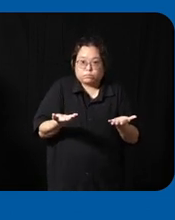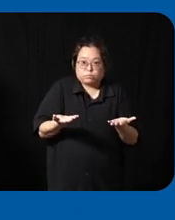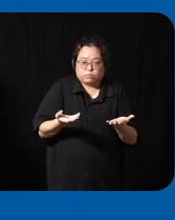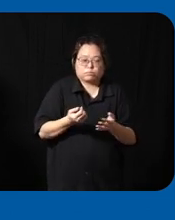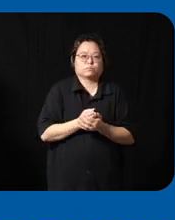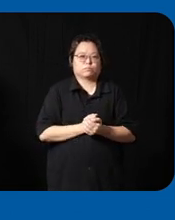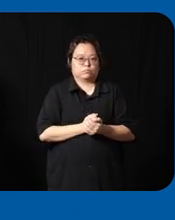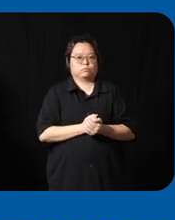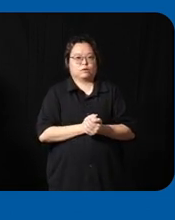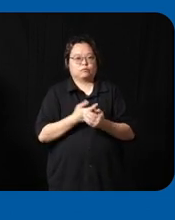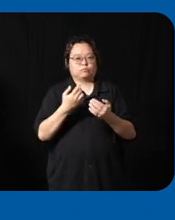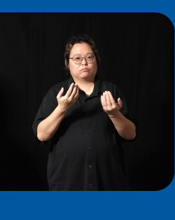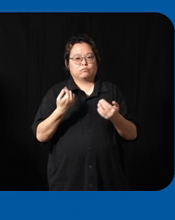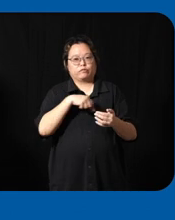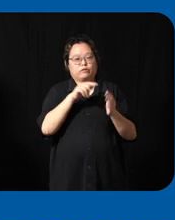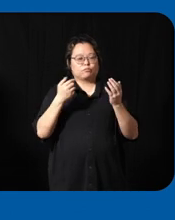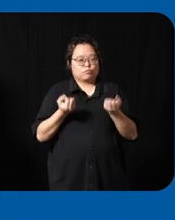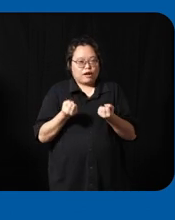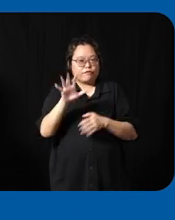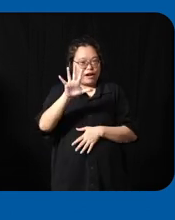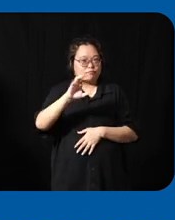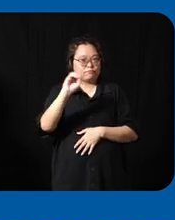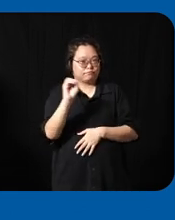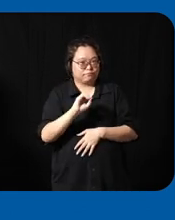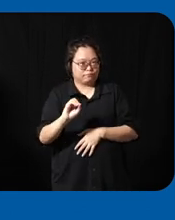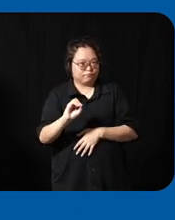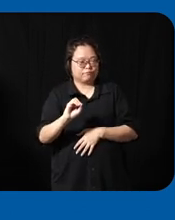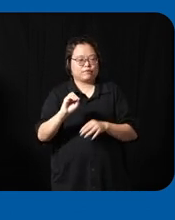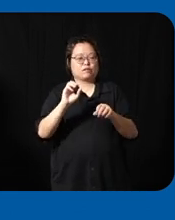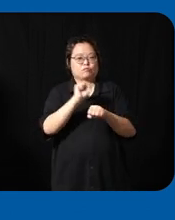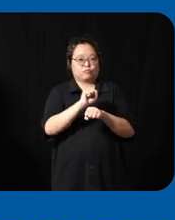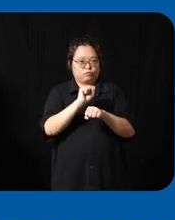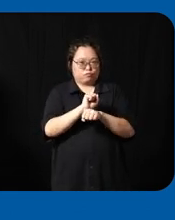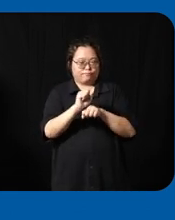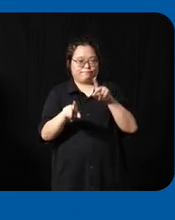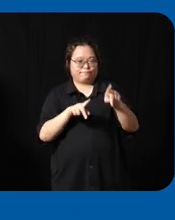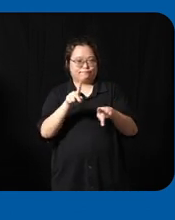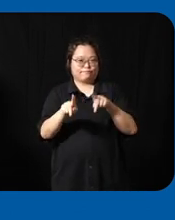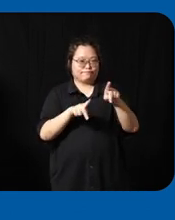would be that we would want to have 5% of our Workforce comprising of persons with disability